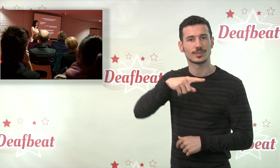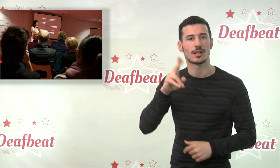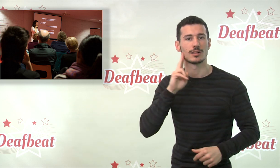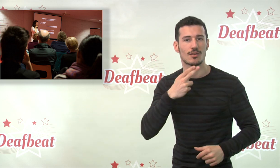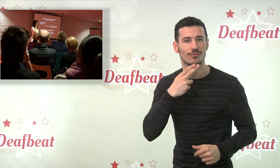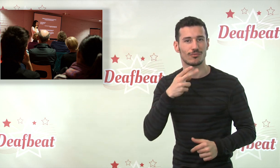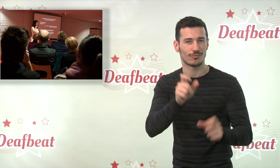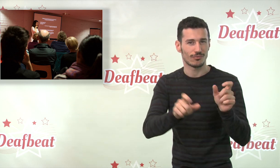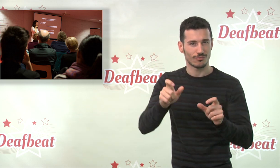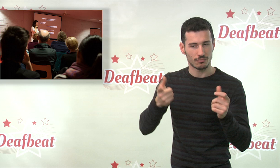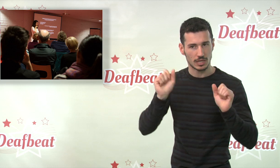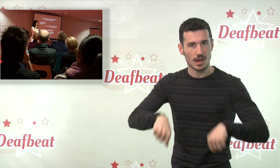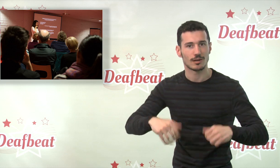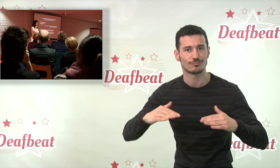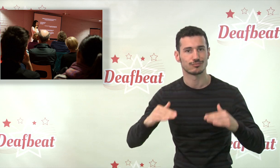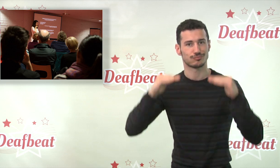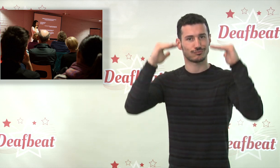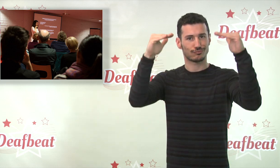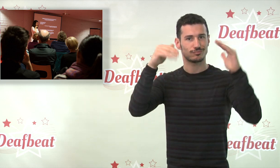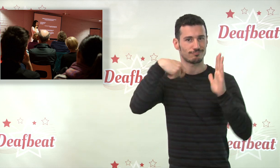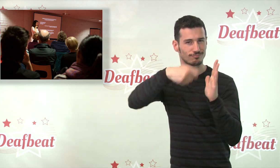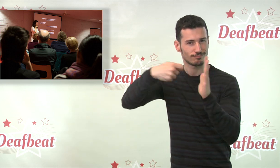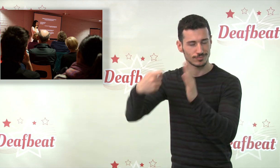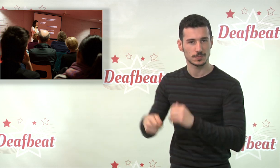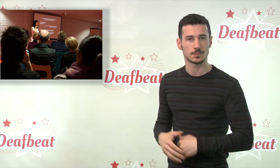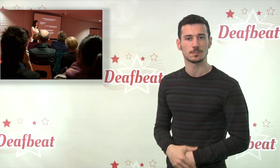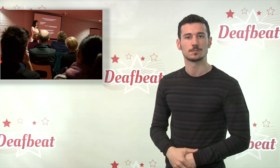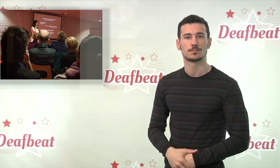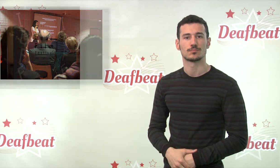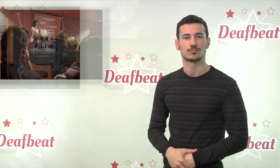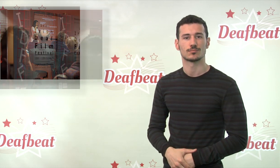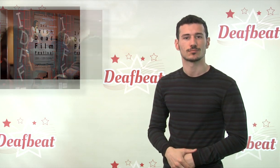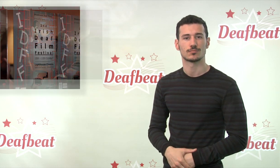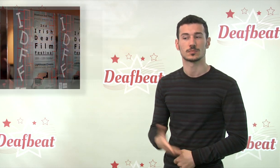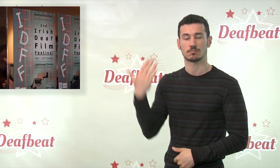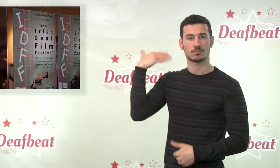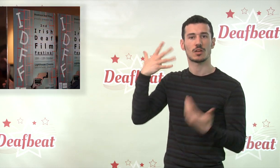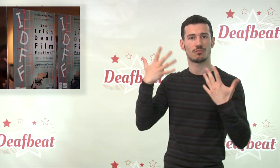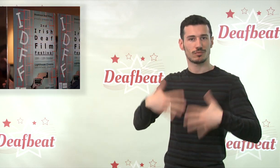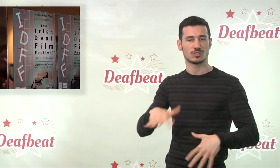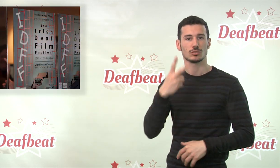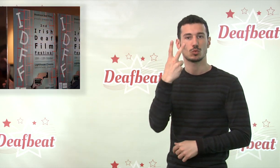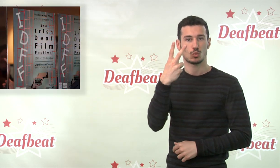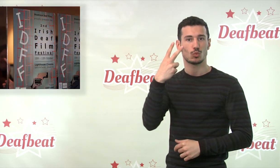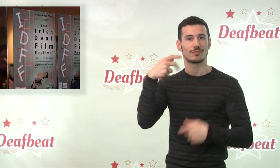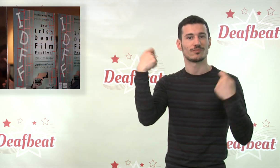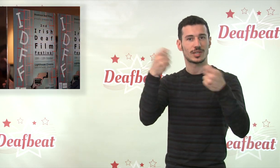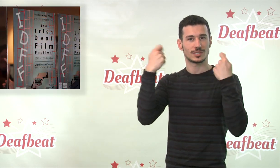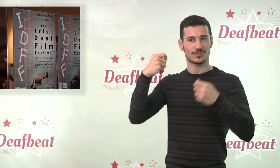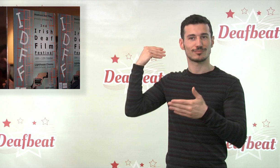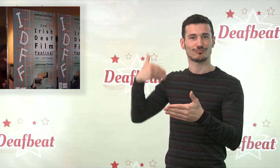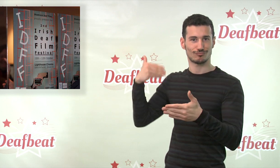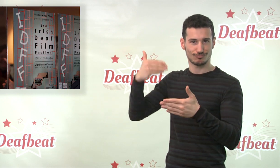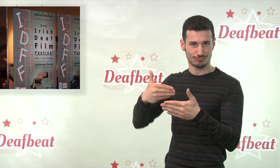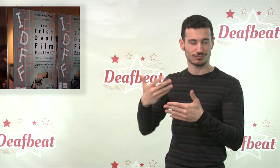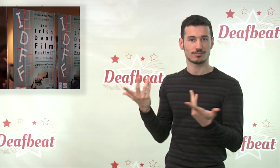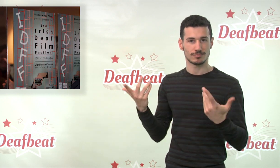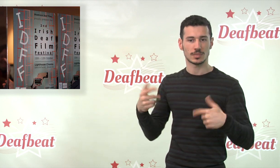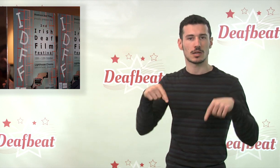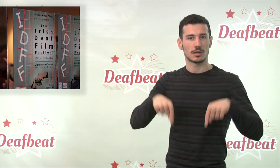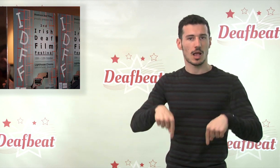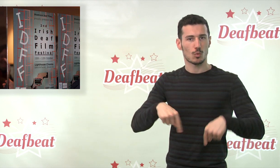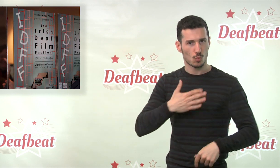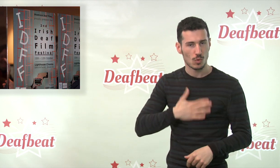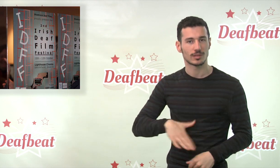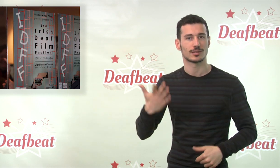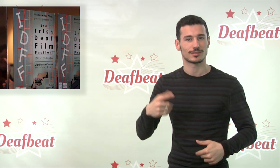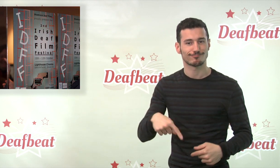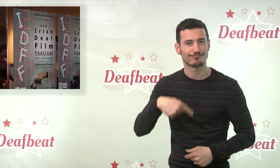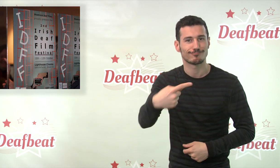film workshops to create future professionals. After hosting two very successful festivals, they plan to host